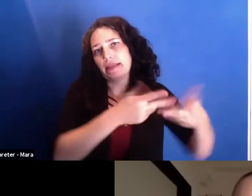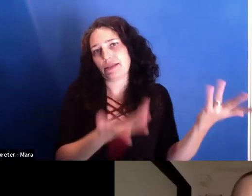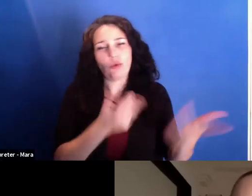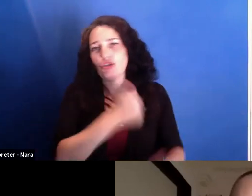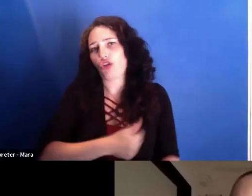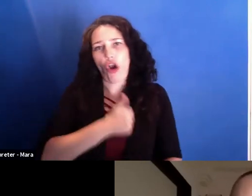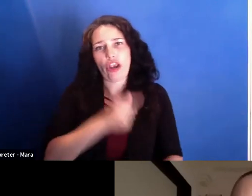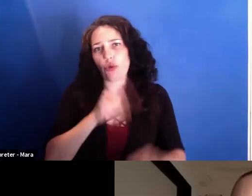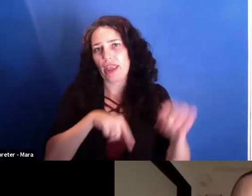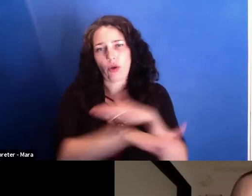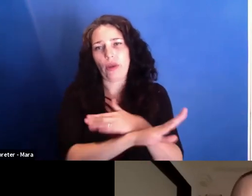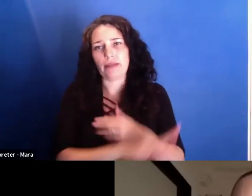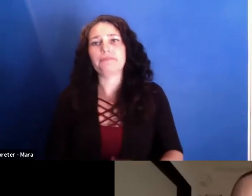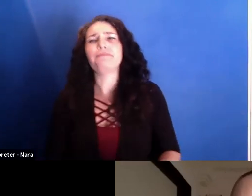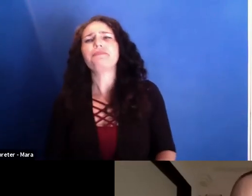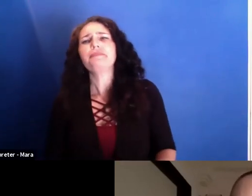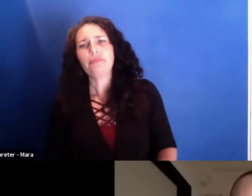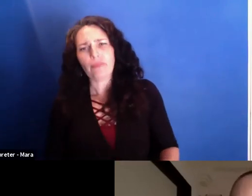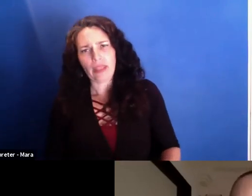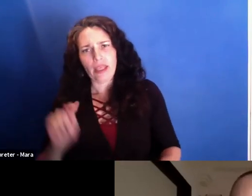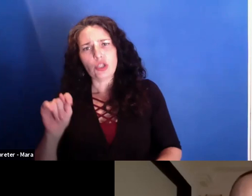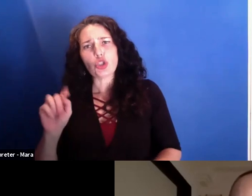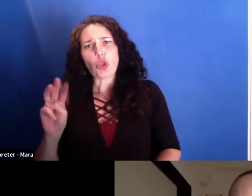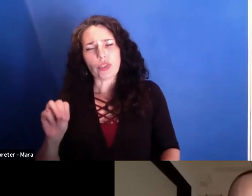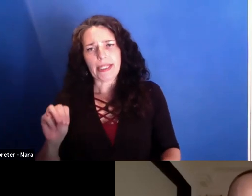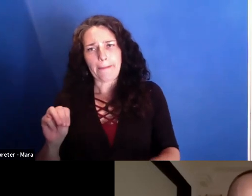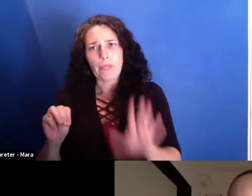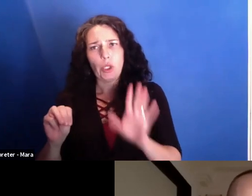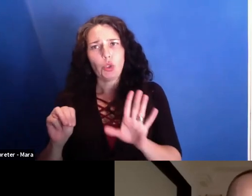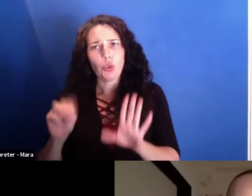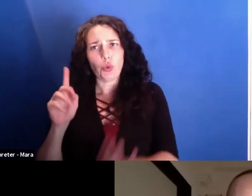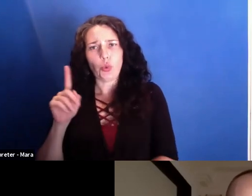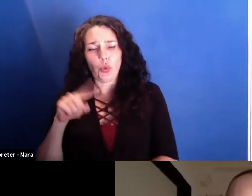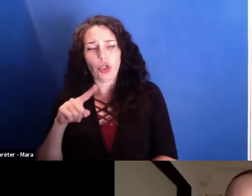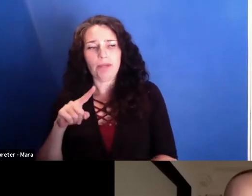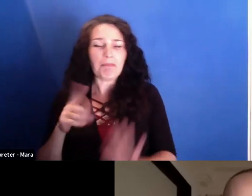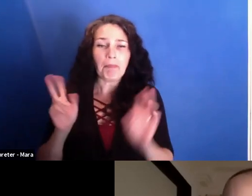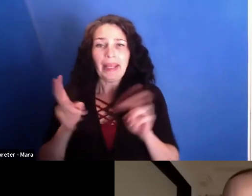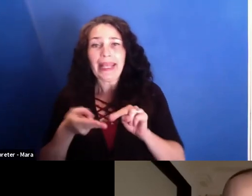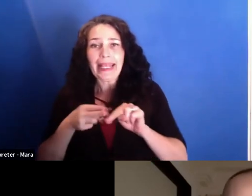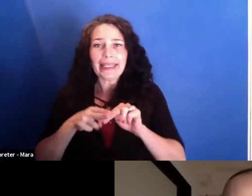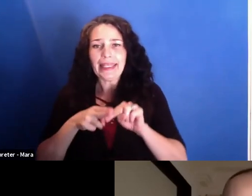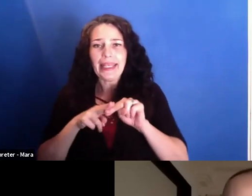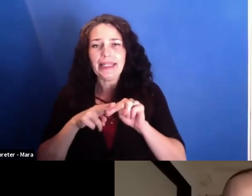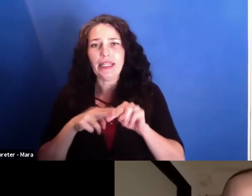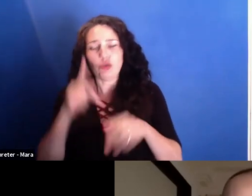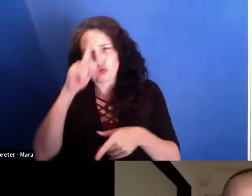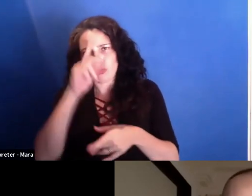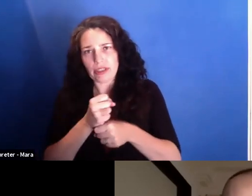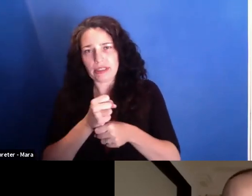So in terms of gaining his trust, you're doing observational filmmaking, and you're filming yourself.